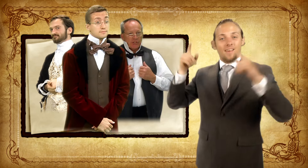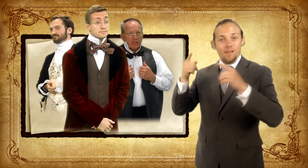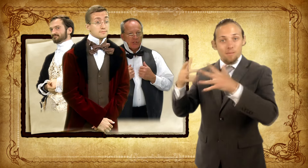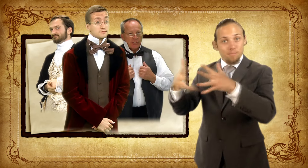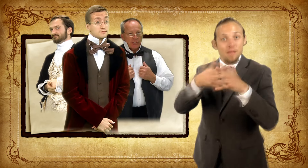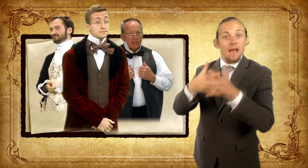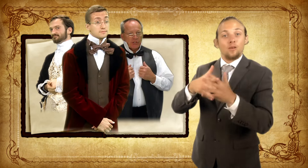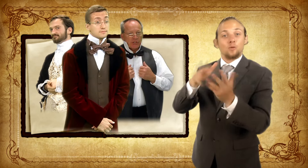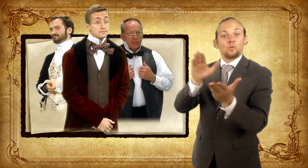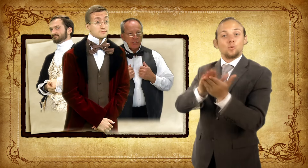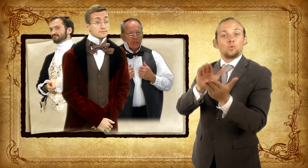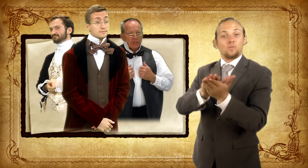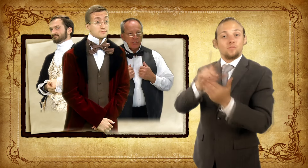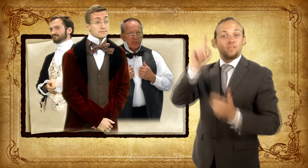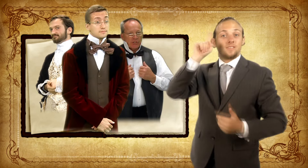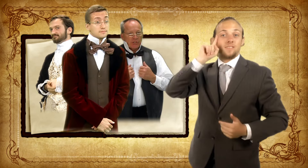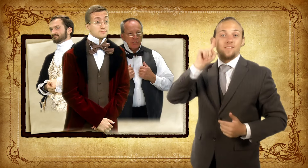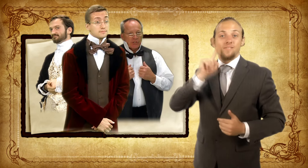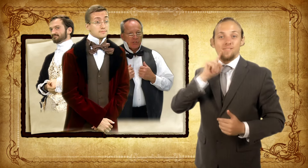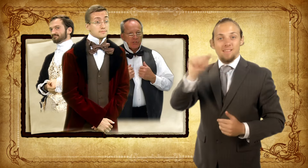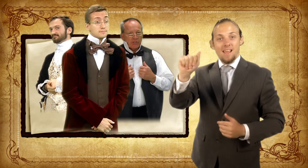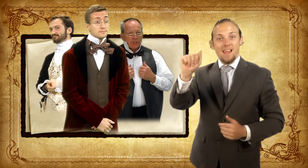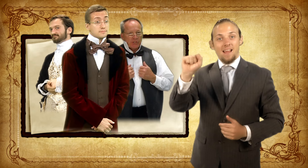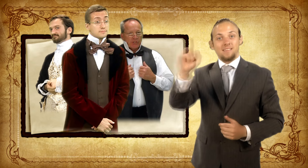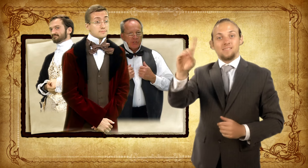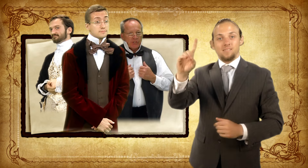Finally, the American School for the Deaf, ASD,